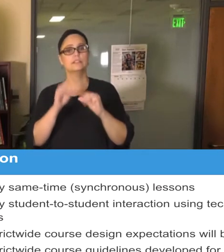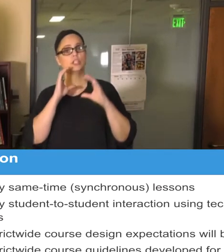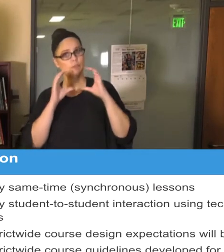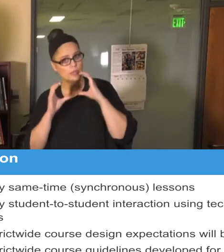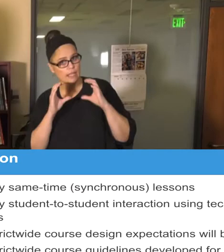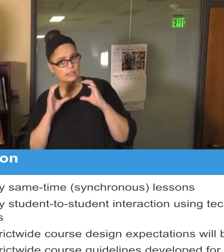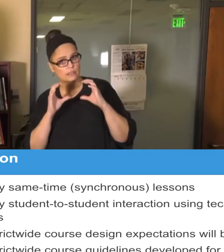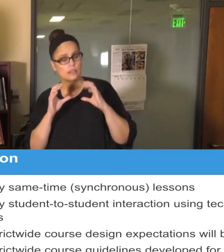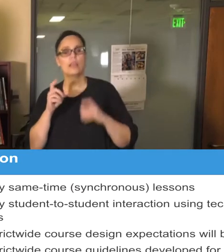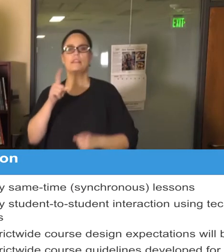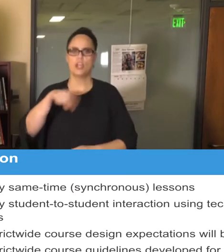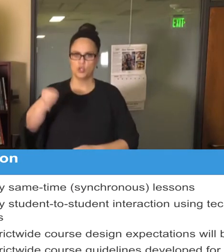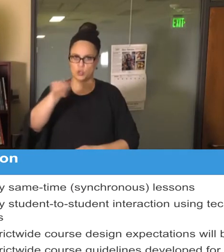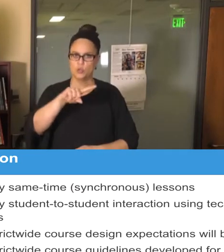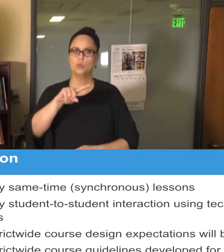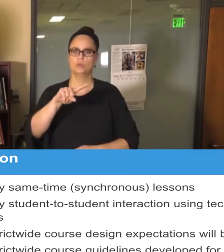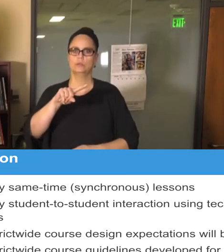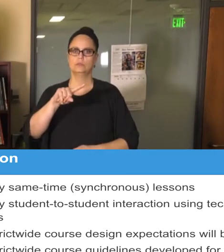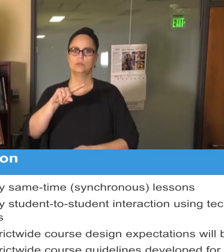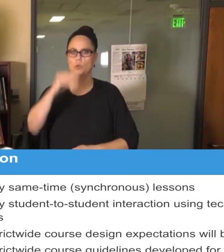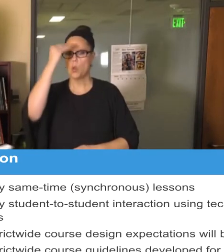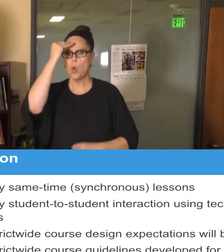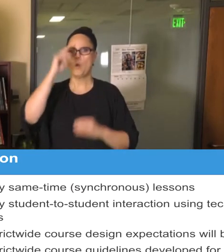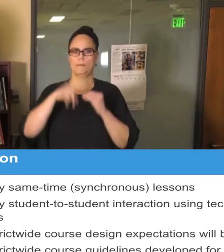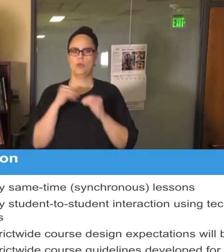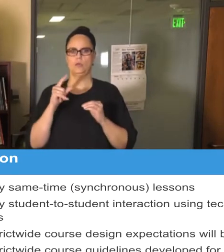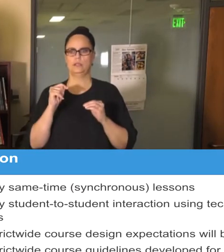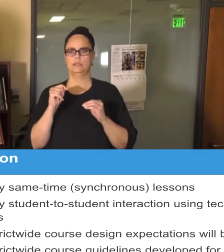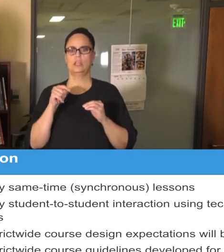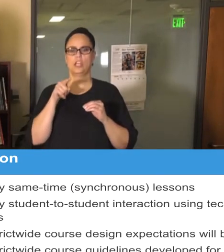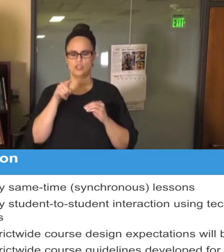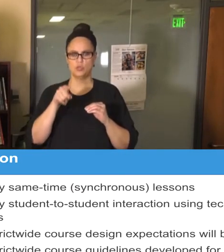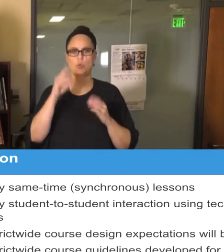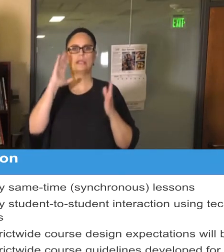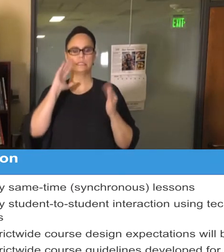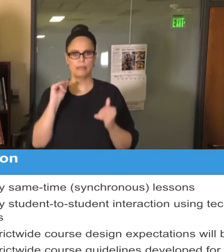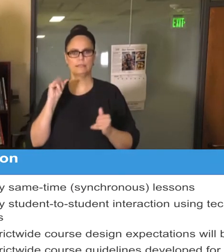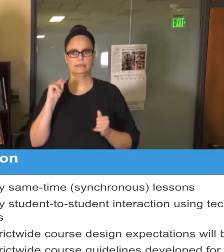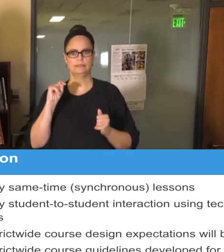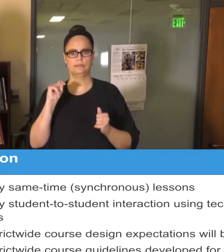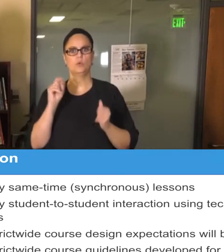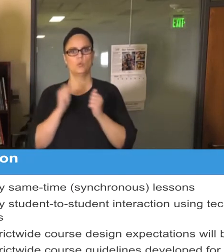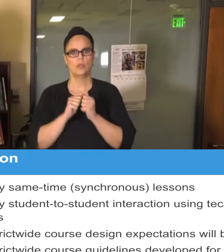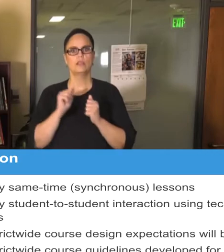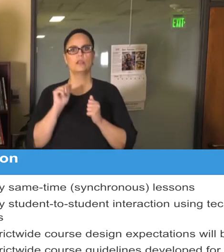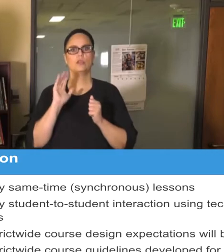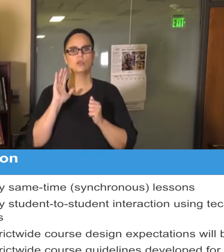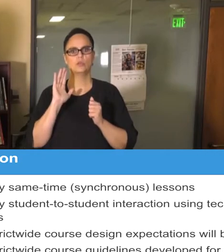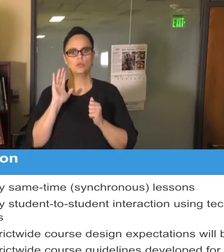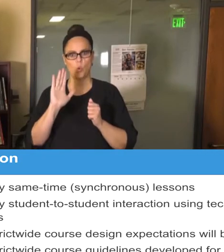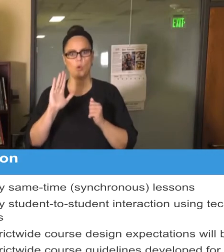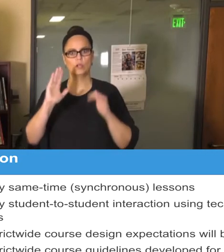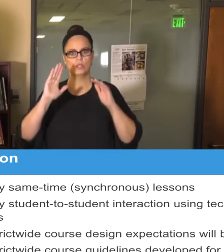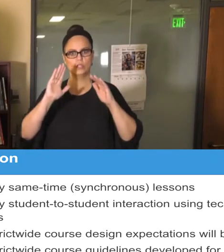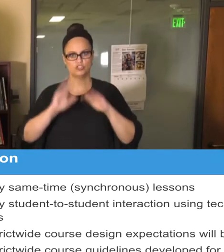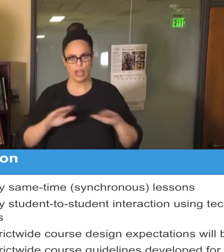it with your child and with our staff. We want to make sure that there's daily student-to-student interaction using some of our great